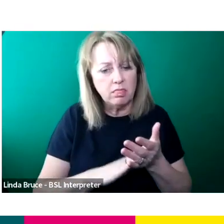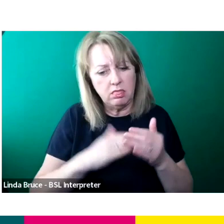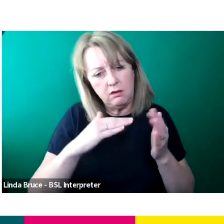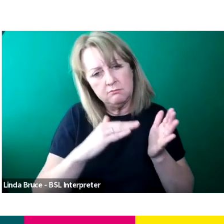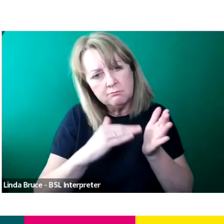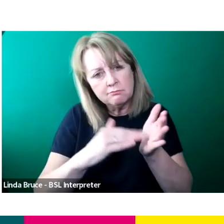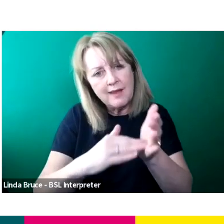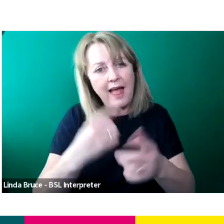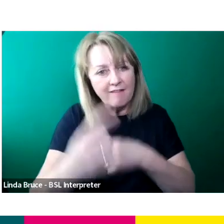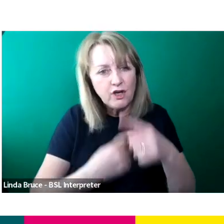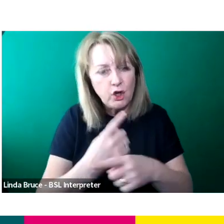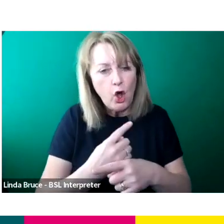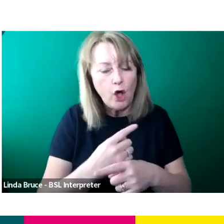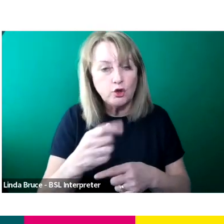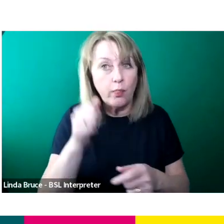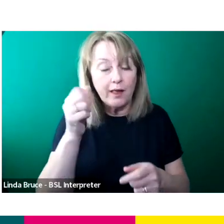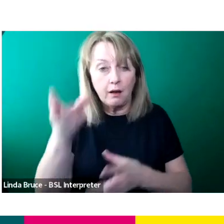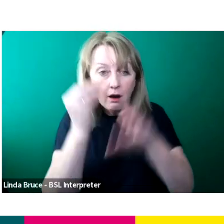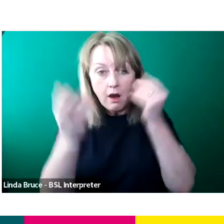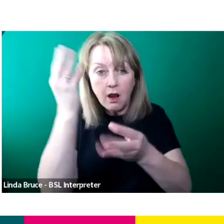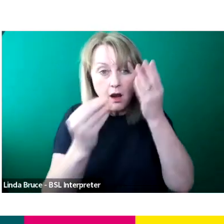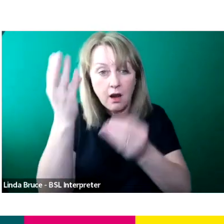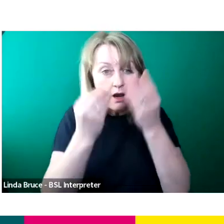people have get as much knowledge as they can out of the year while they're with us.